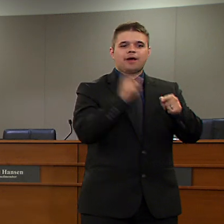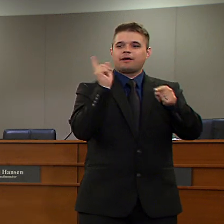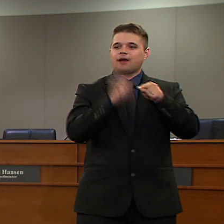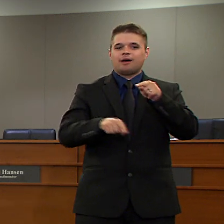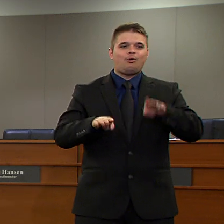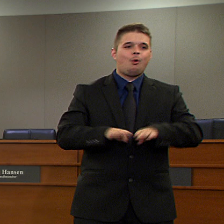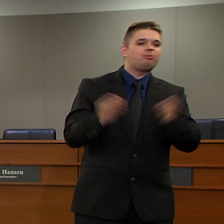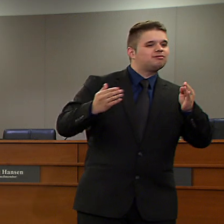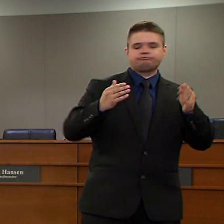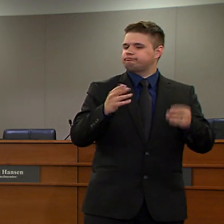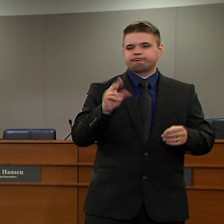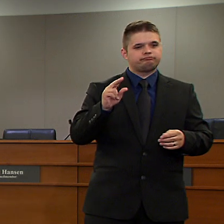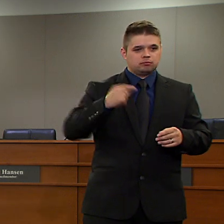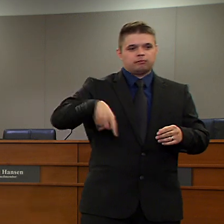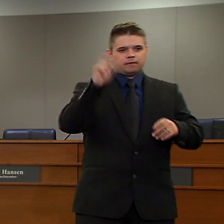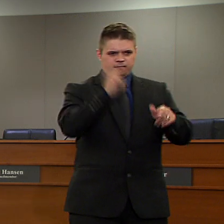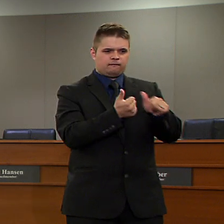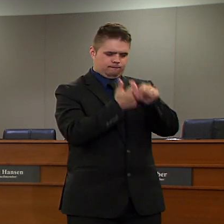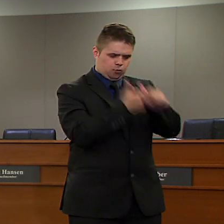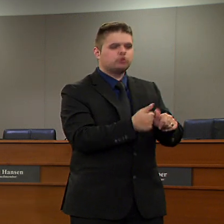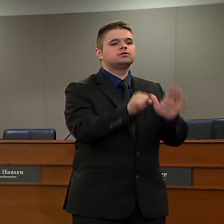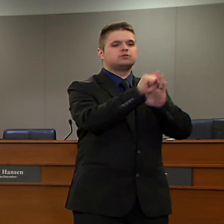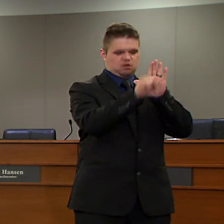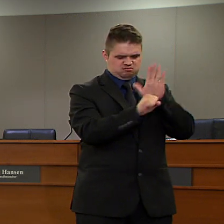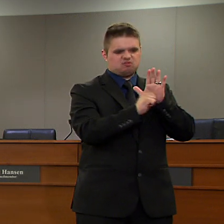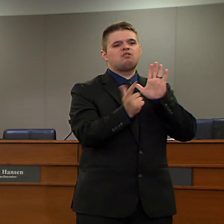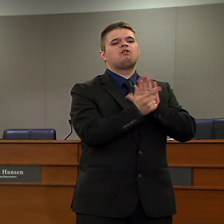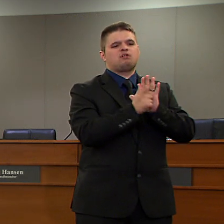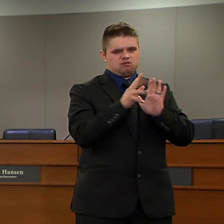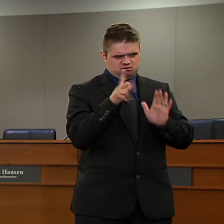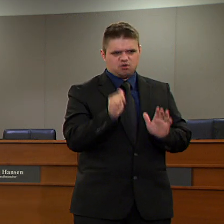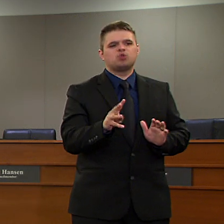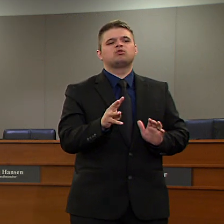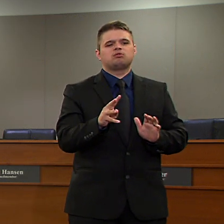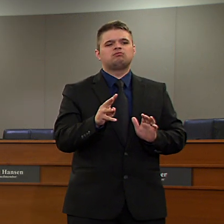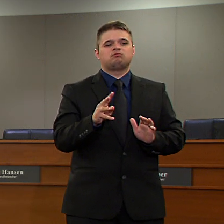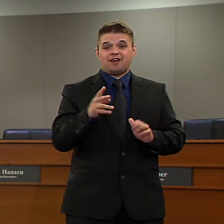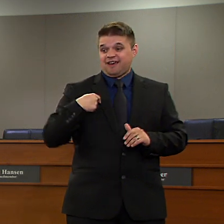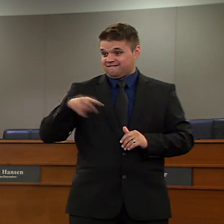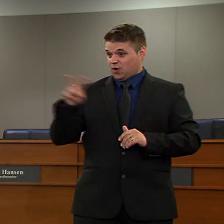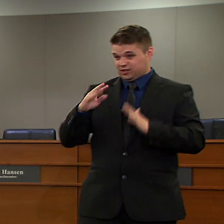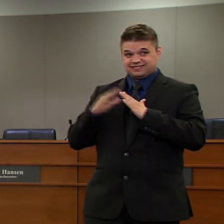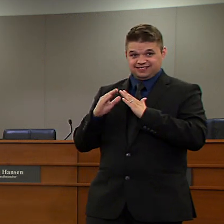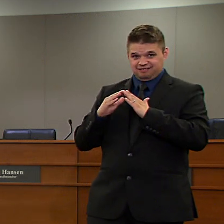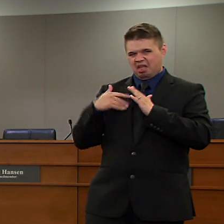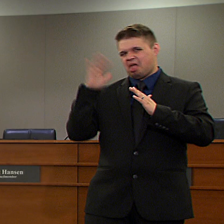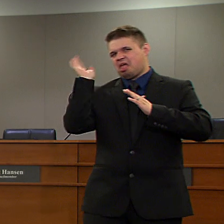comply with. We as a City cannot arbitrarily change these provisions under the order.